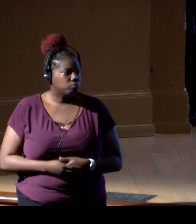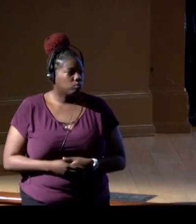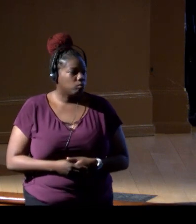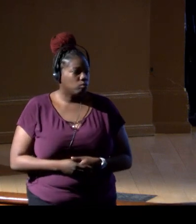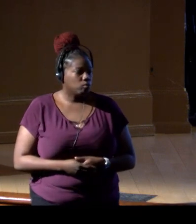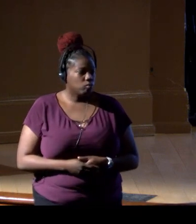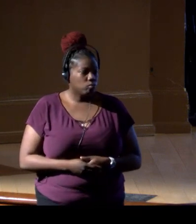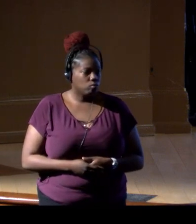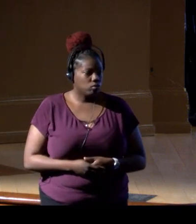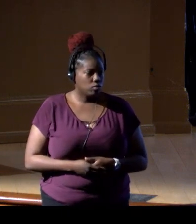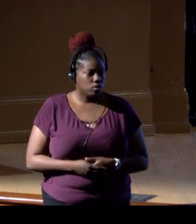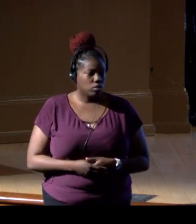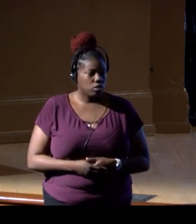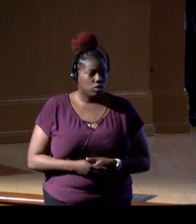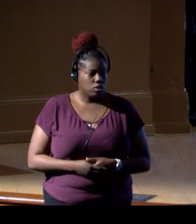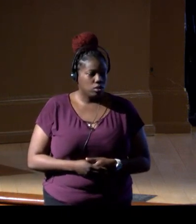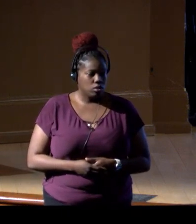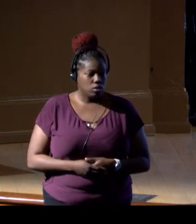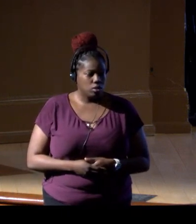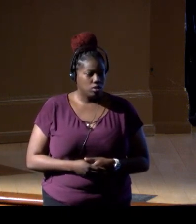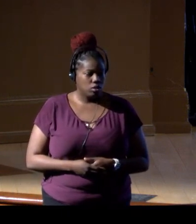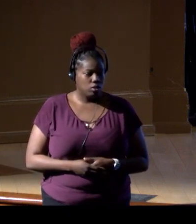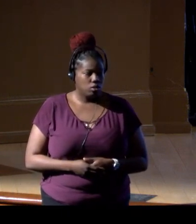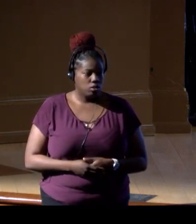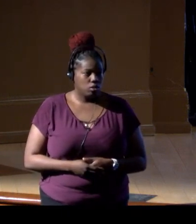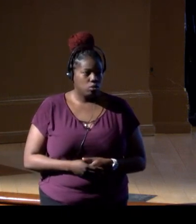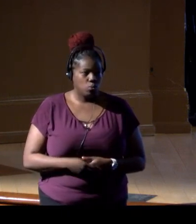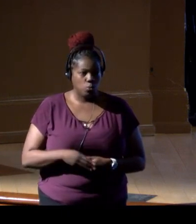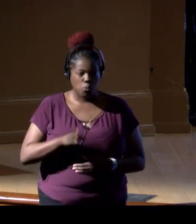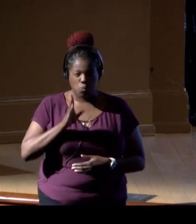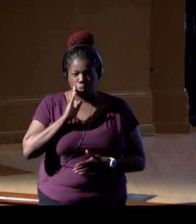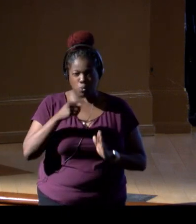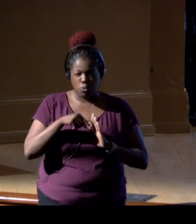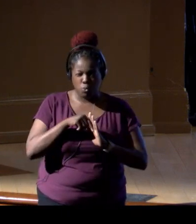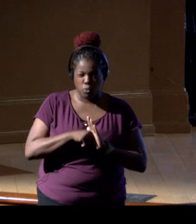and I think that we'll talk more in the session here,